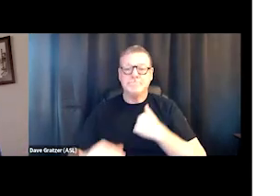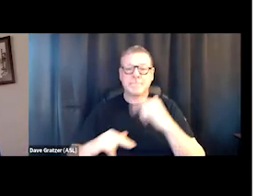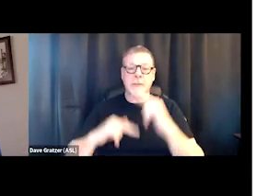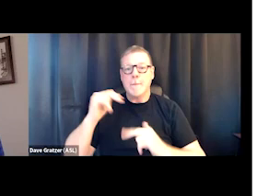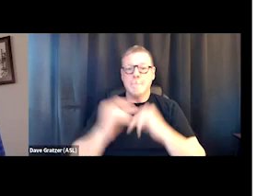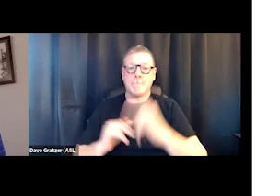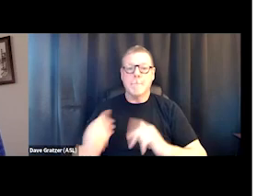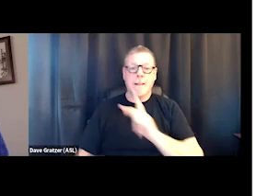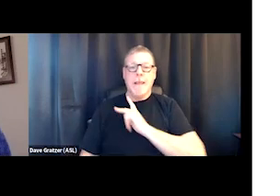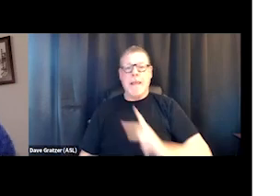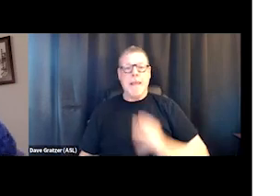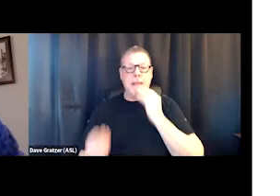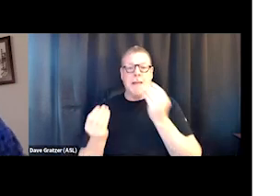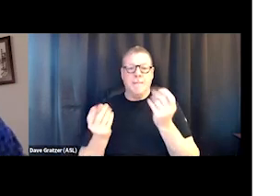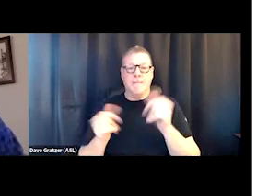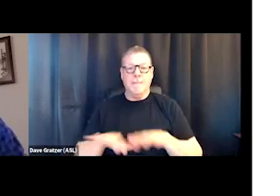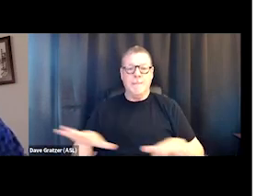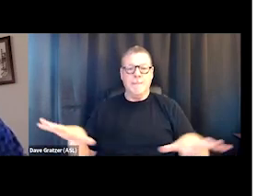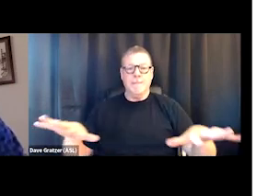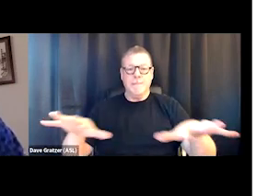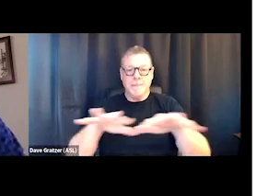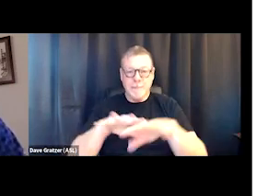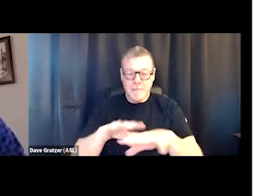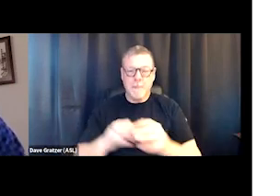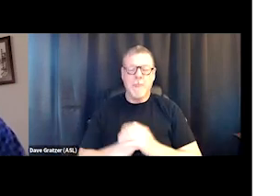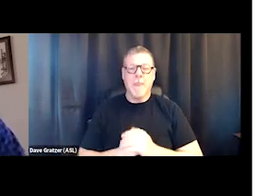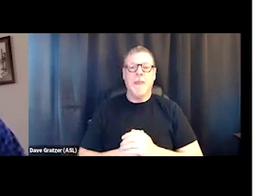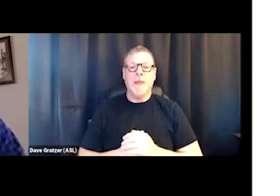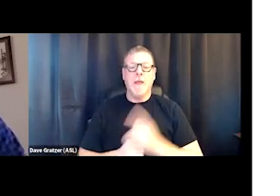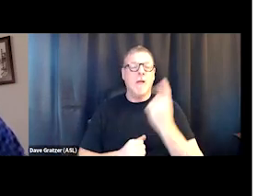And I'm sure we've all, you know, we're always dealing with these,